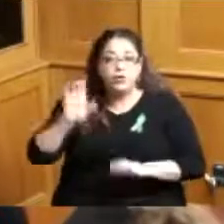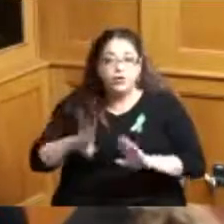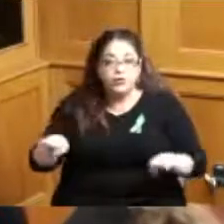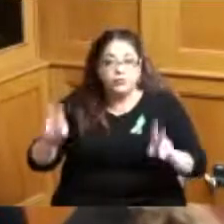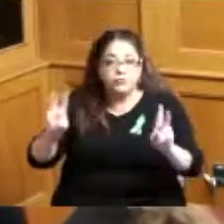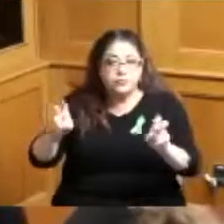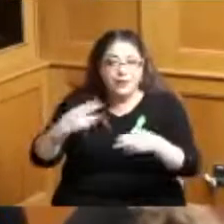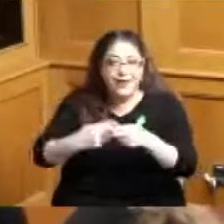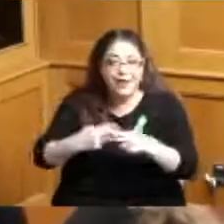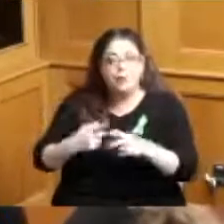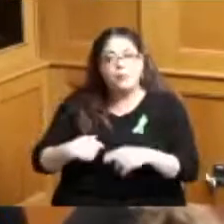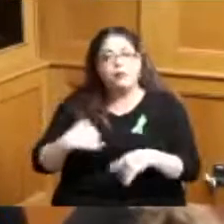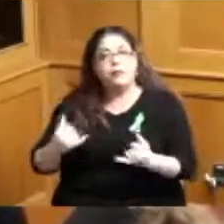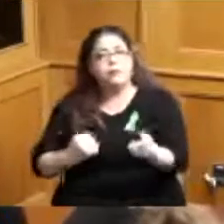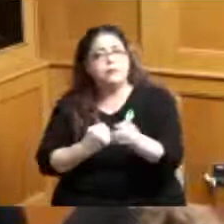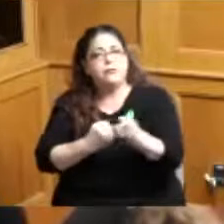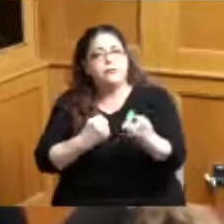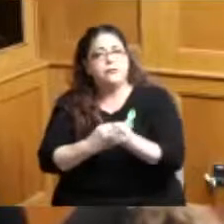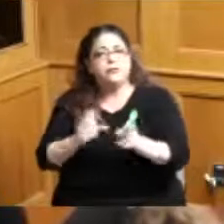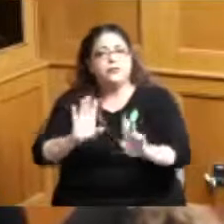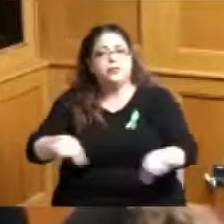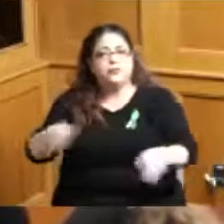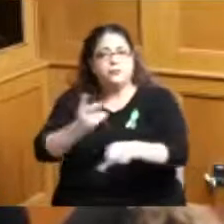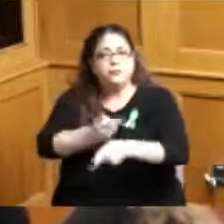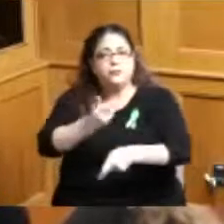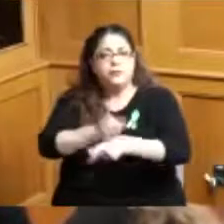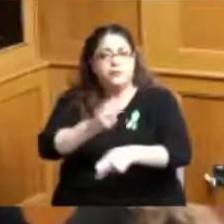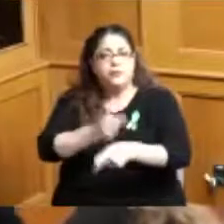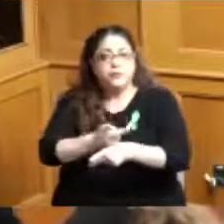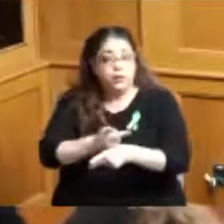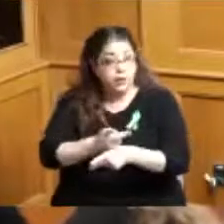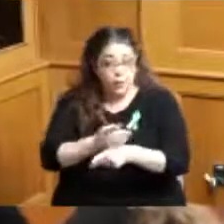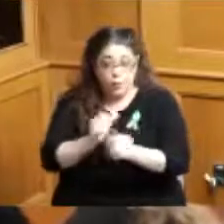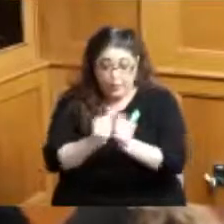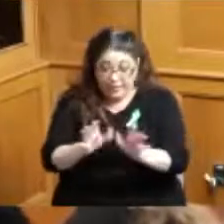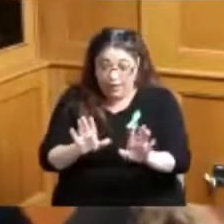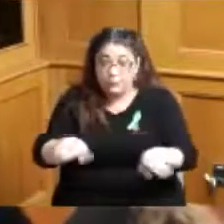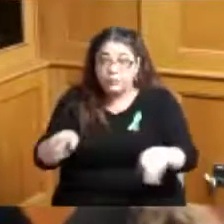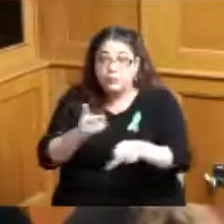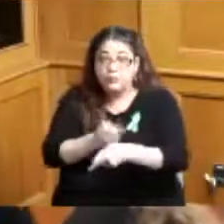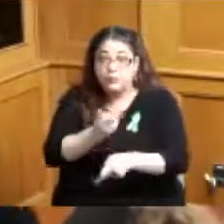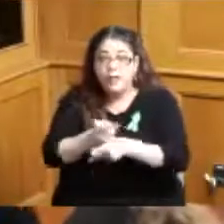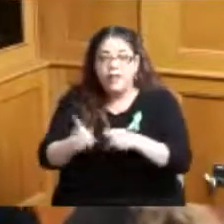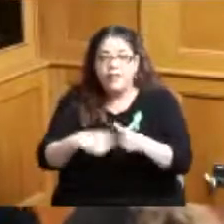them stay at work and one of the things that I hope to provide to you as a service to you in our